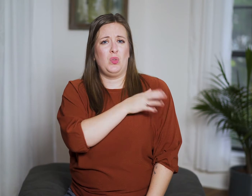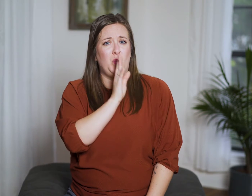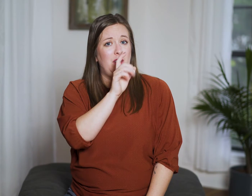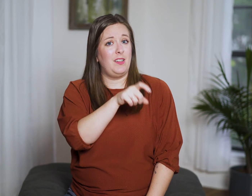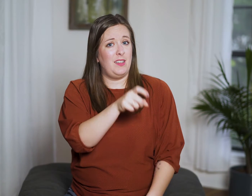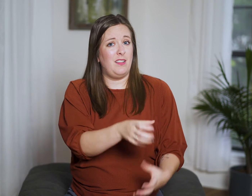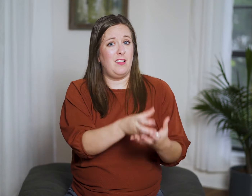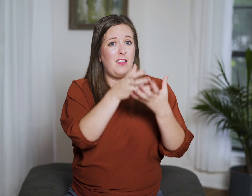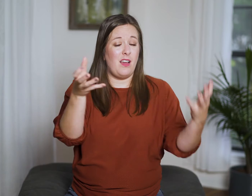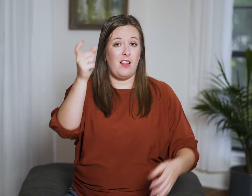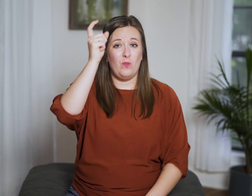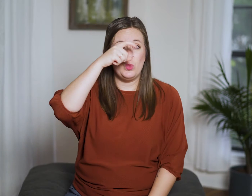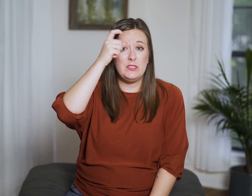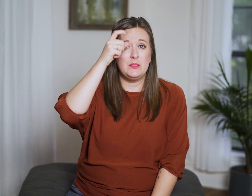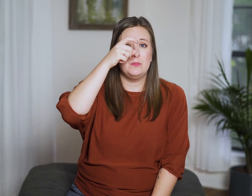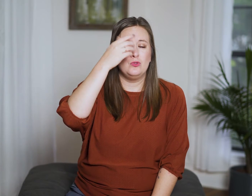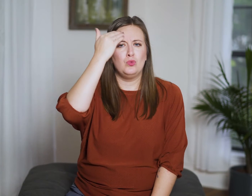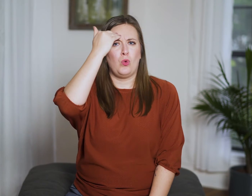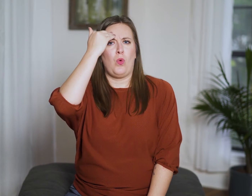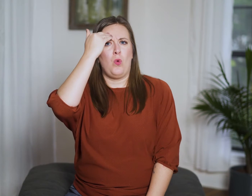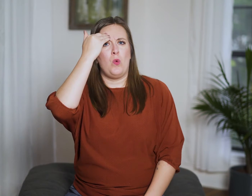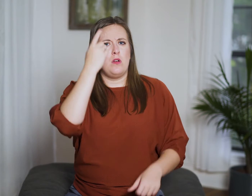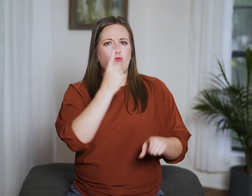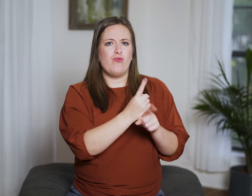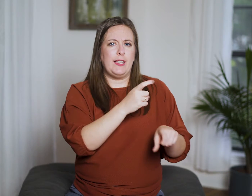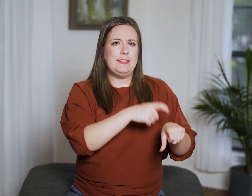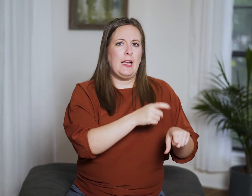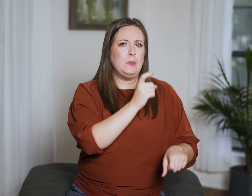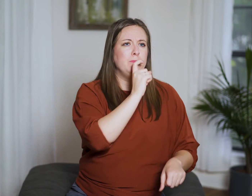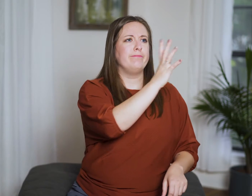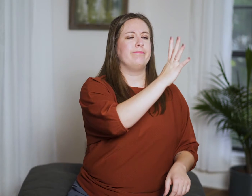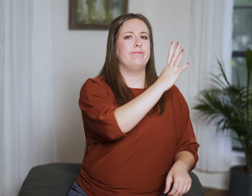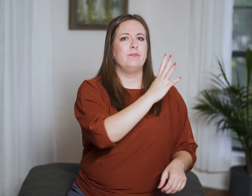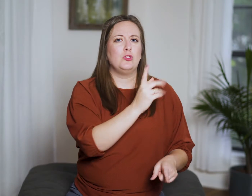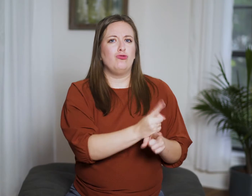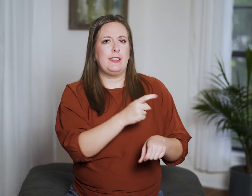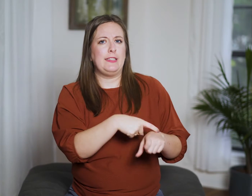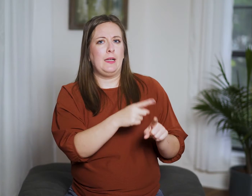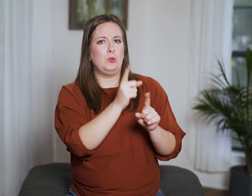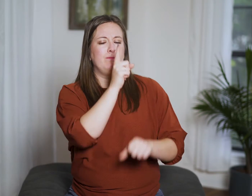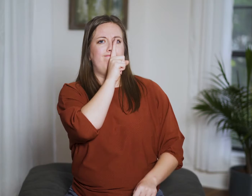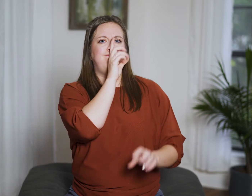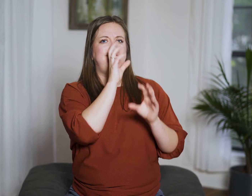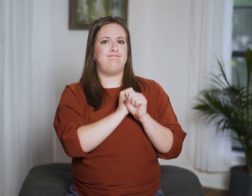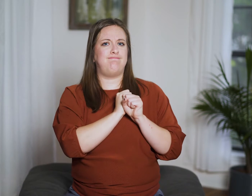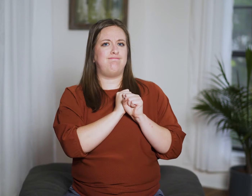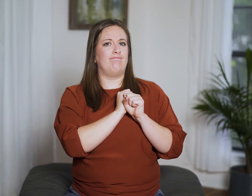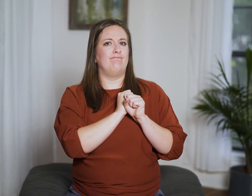You’re going to need a lot of wisdom to know when to speak up and when to keep quiet.